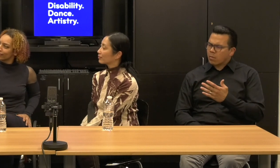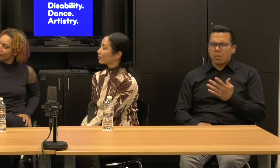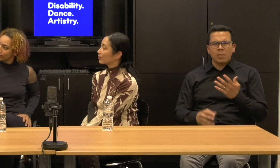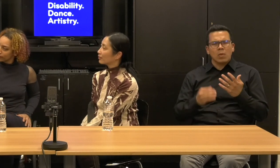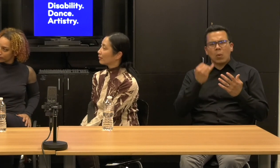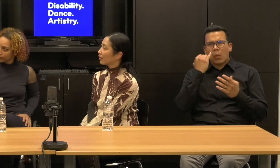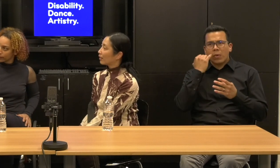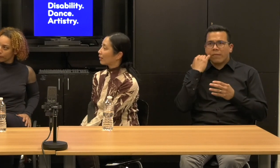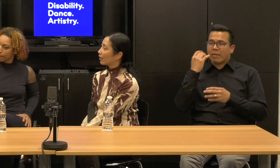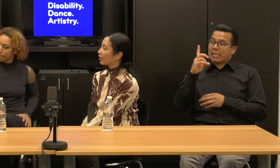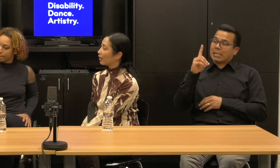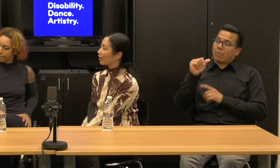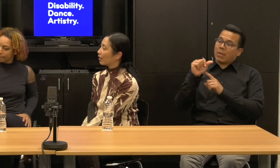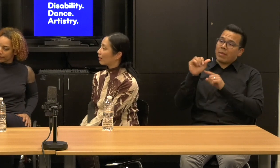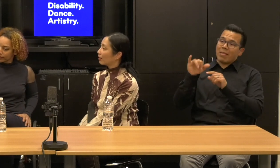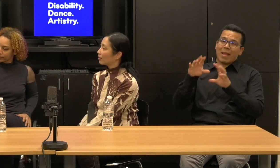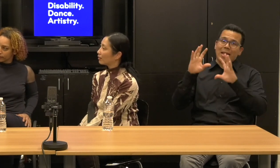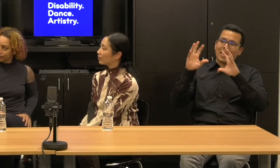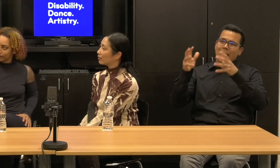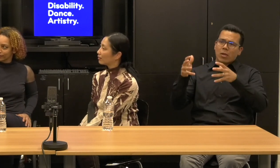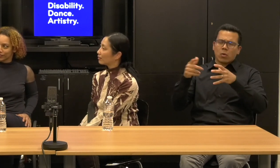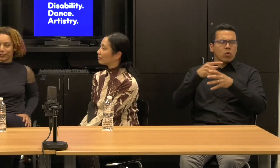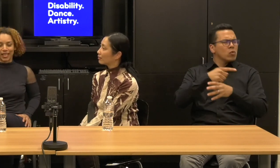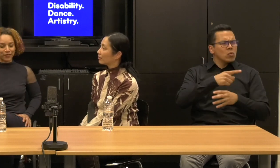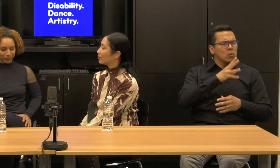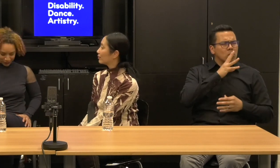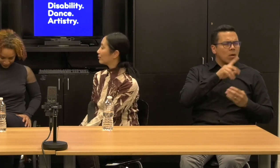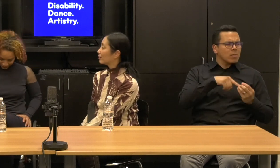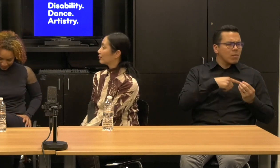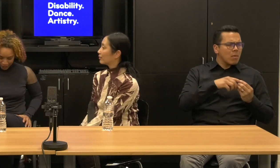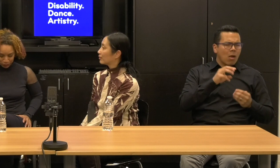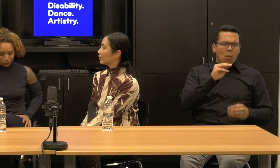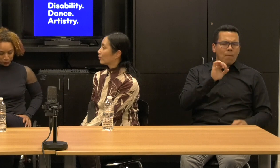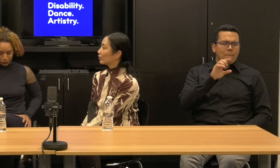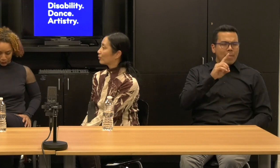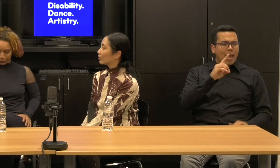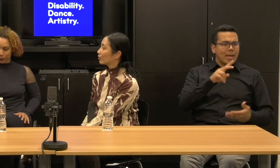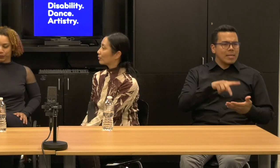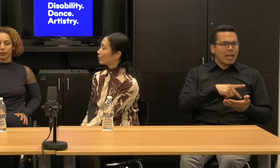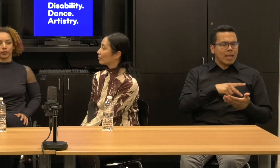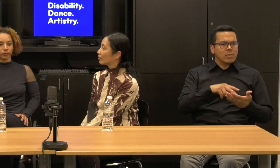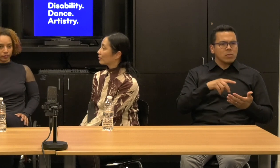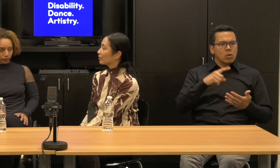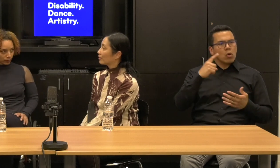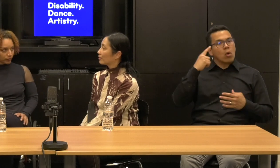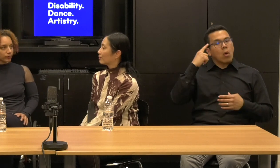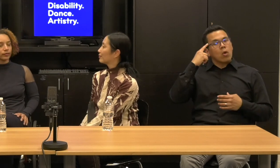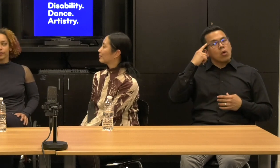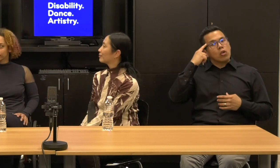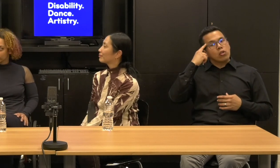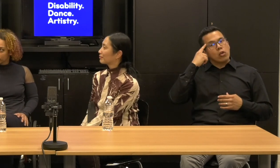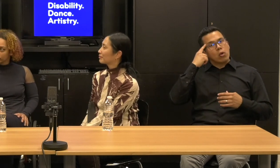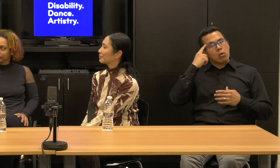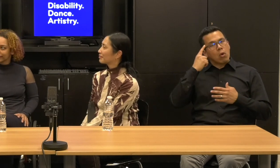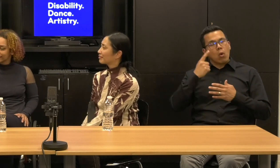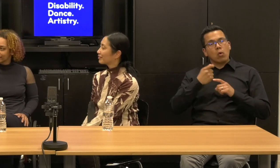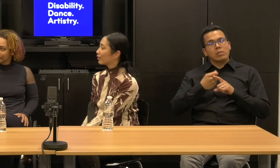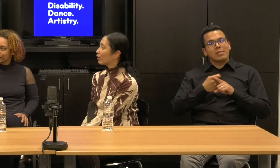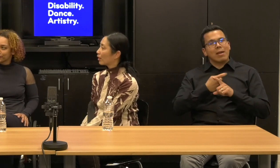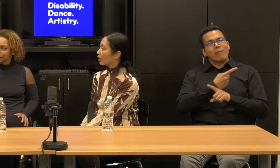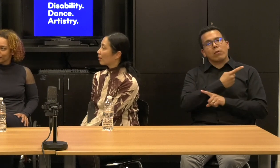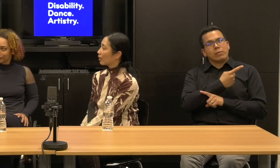I mean, you've talked about mad dance, right, neurodivergent dance, um, underrepresented